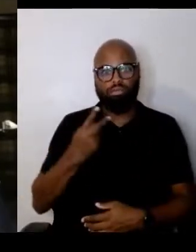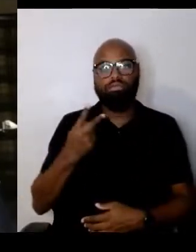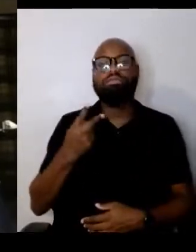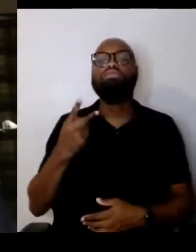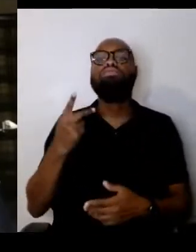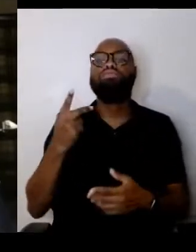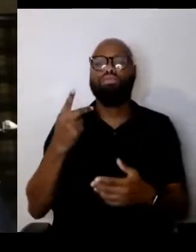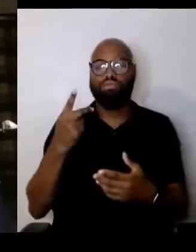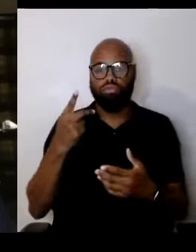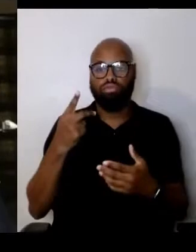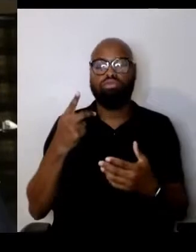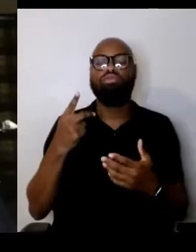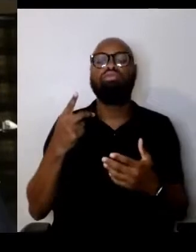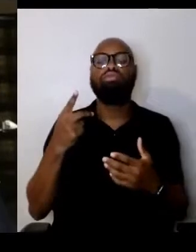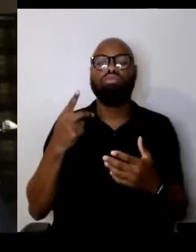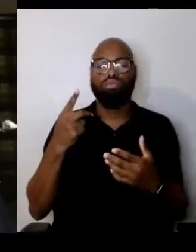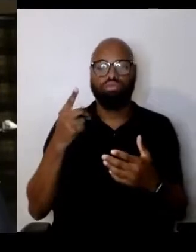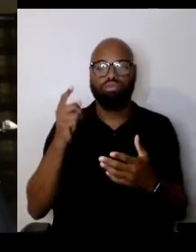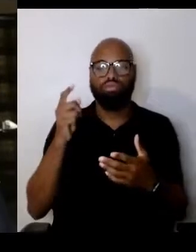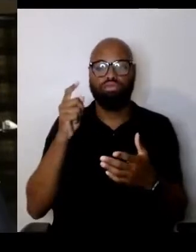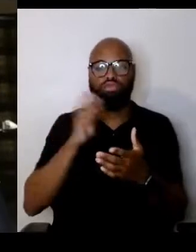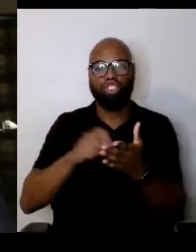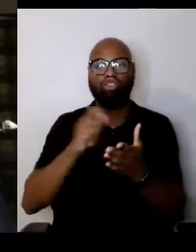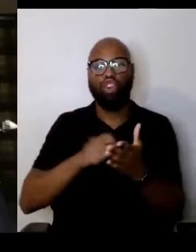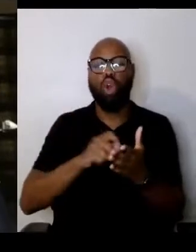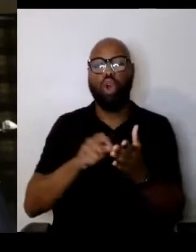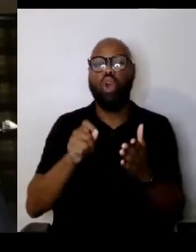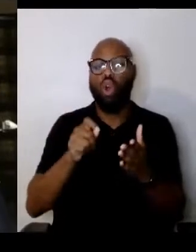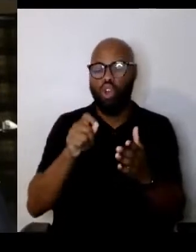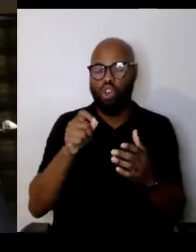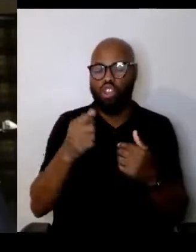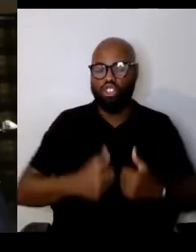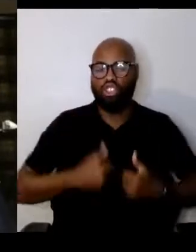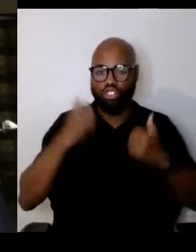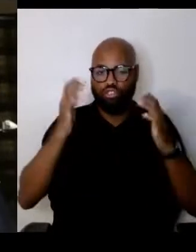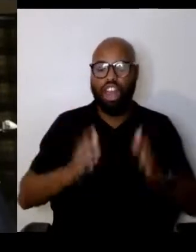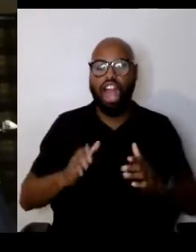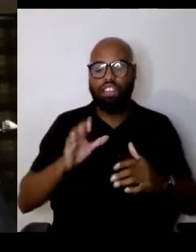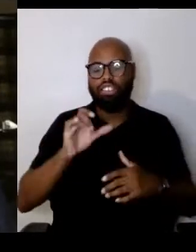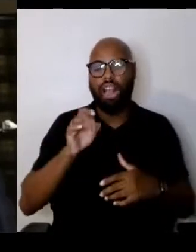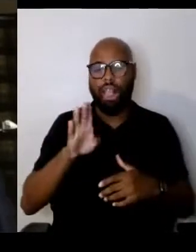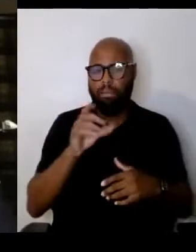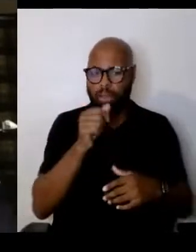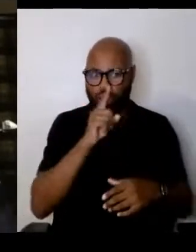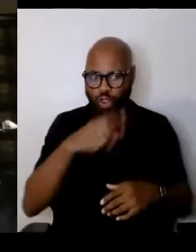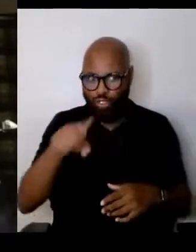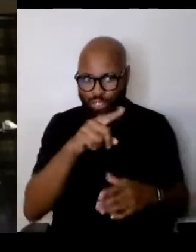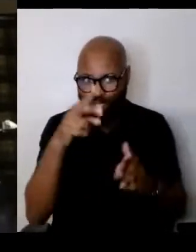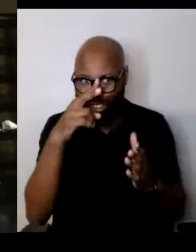I don't know if you've read it. My daughter Debbie is a wonderful writer and again,